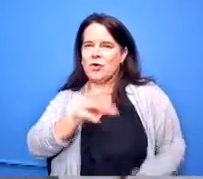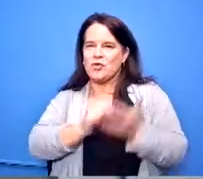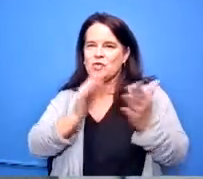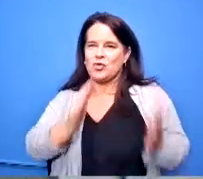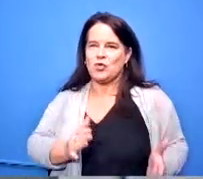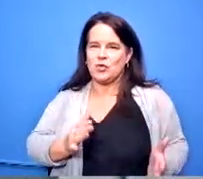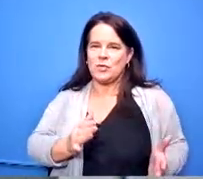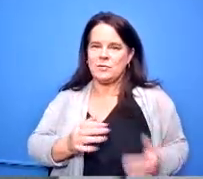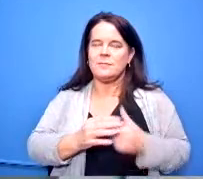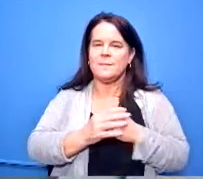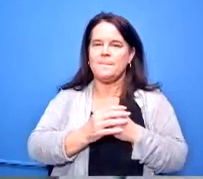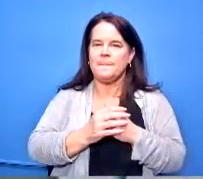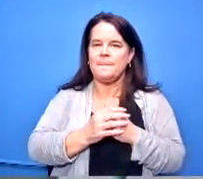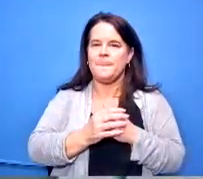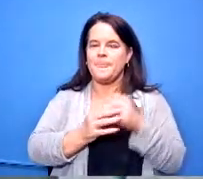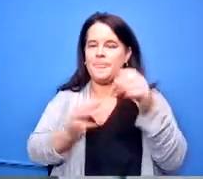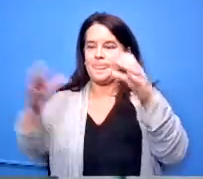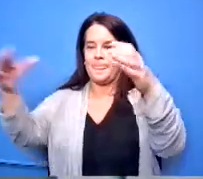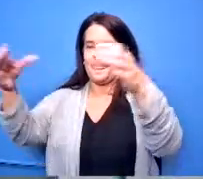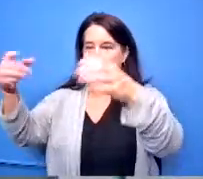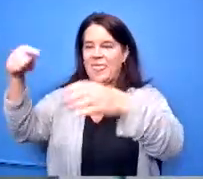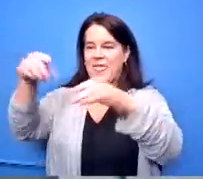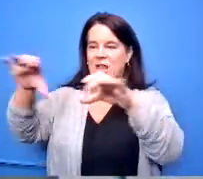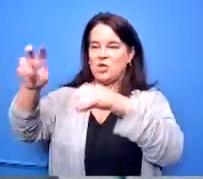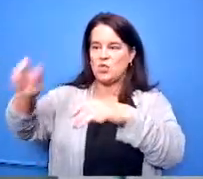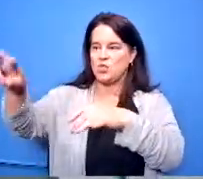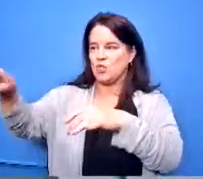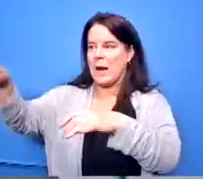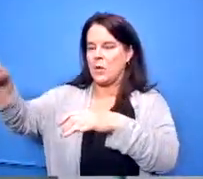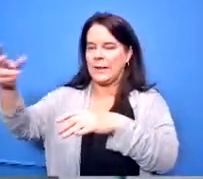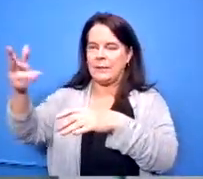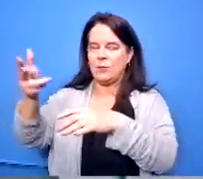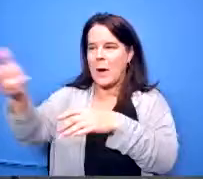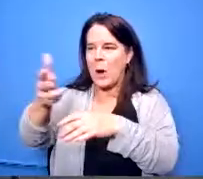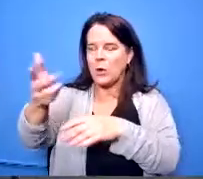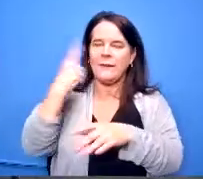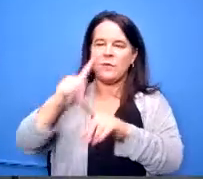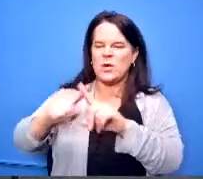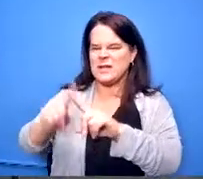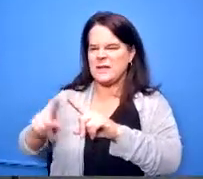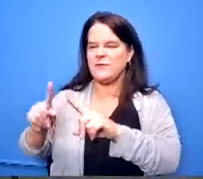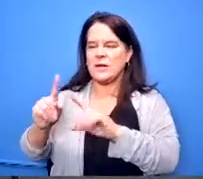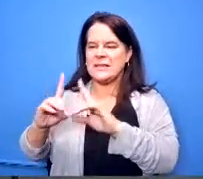in a number of other districts around the country okay how's that been going this year